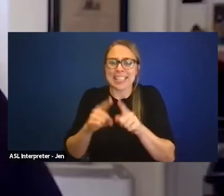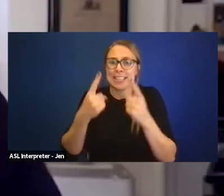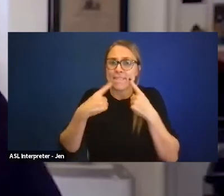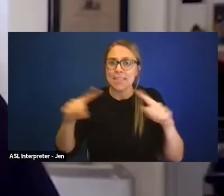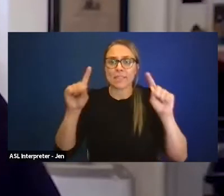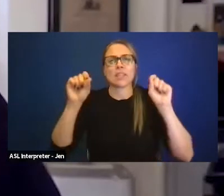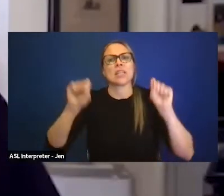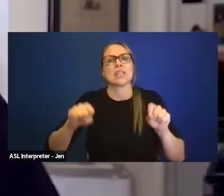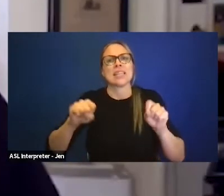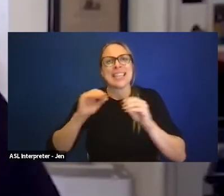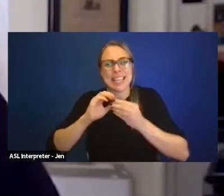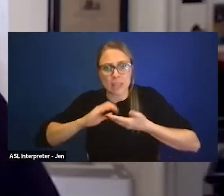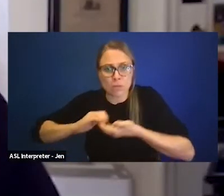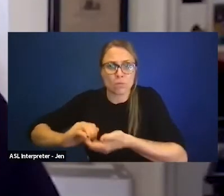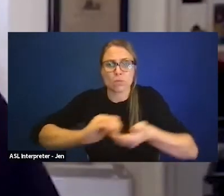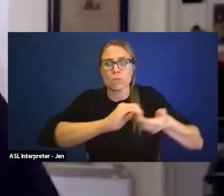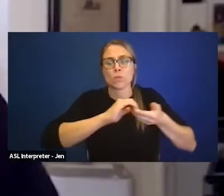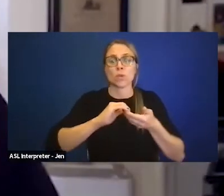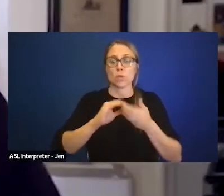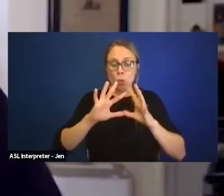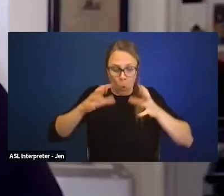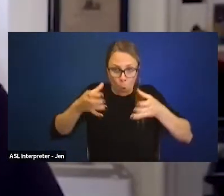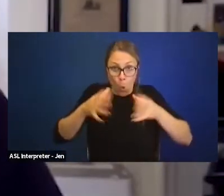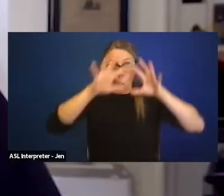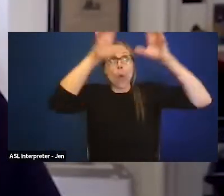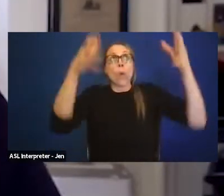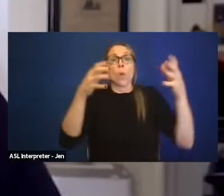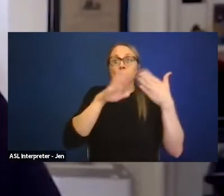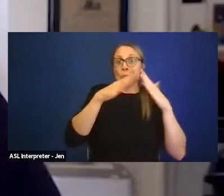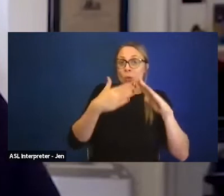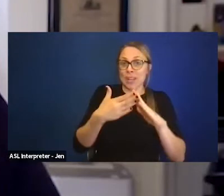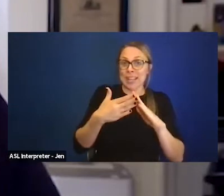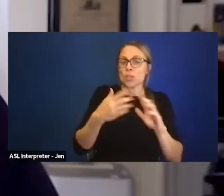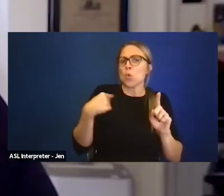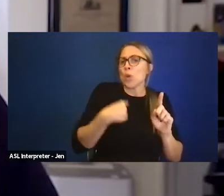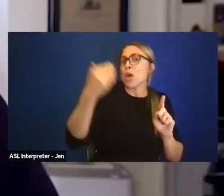so that we as a community are able to talk about people who have different types of disabilities